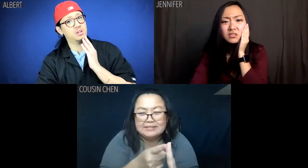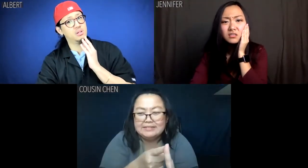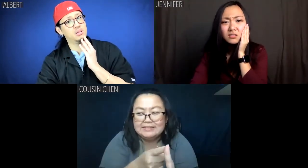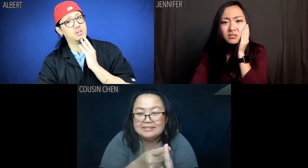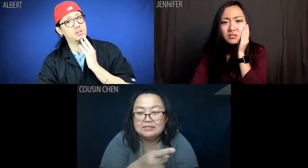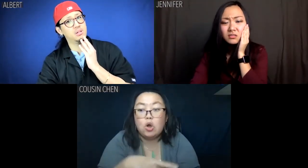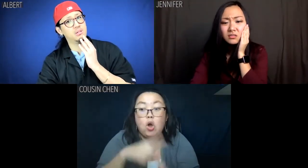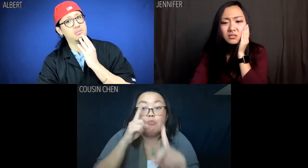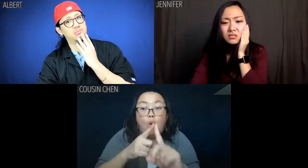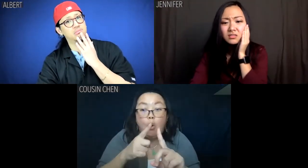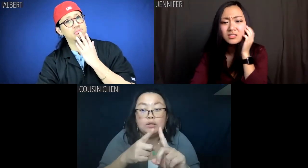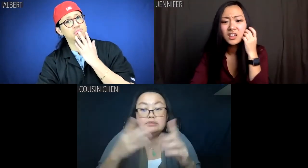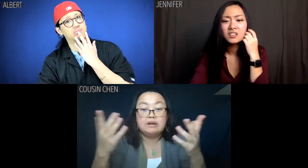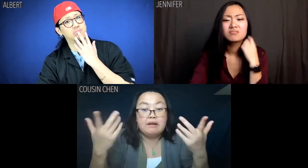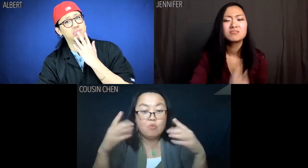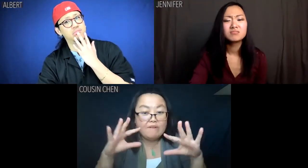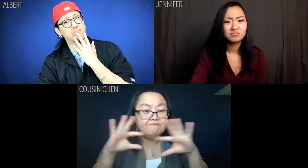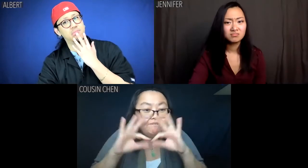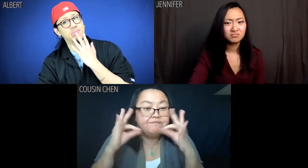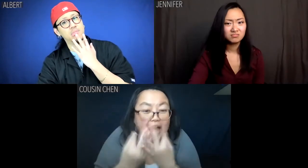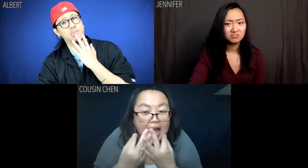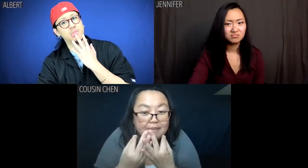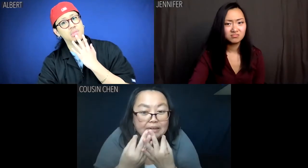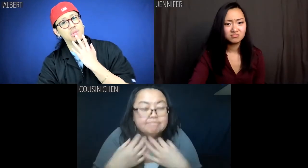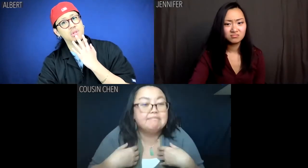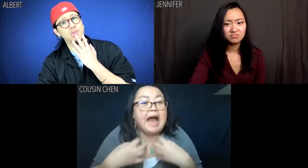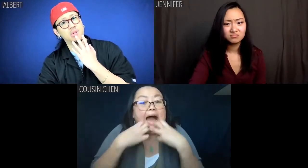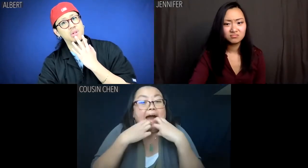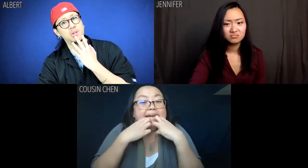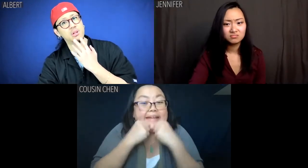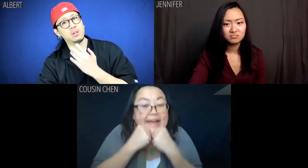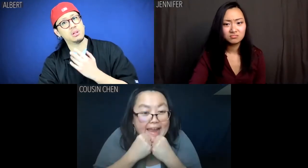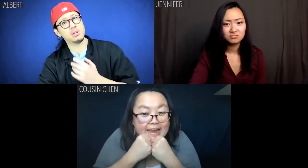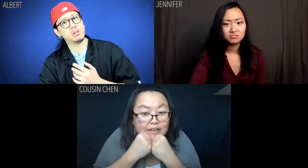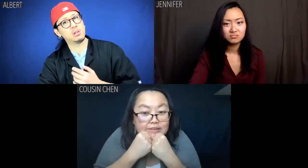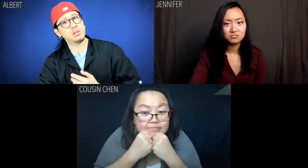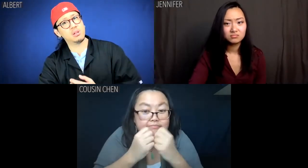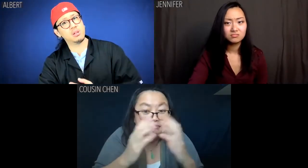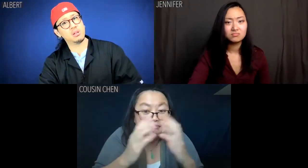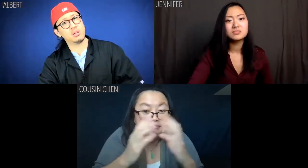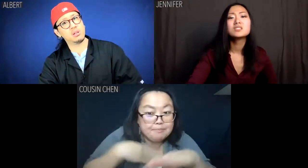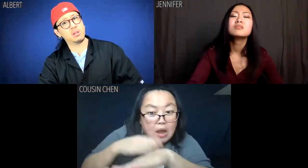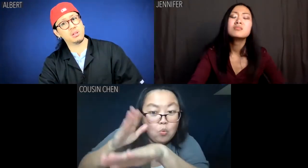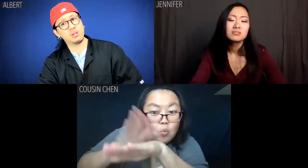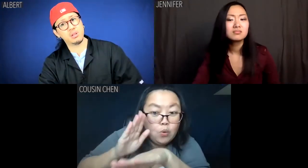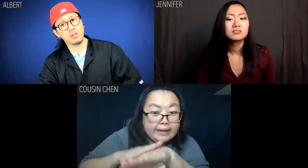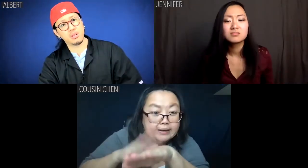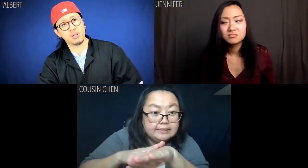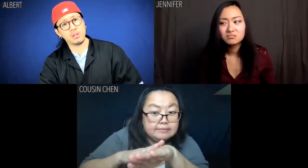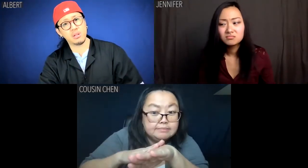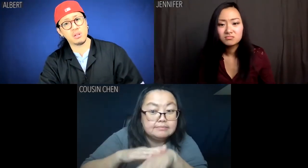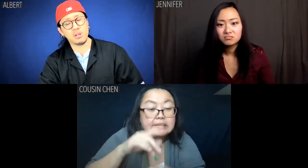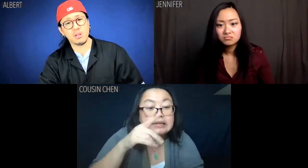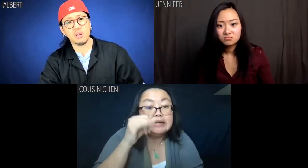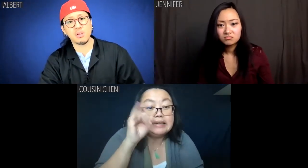The point is we're family, so I care about you. Please heed my warning.